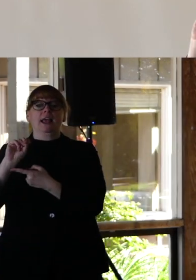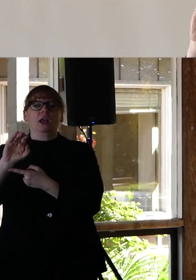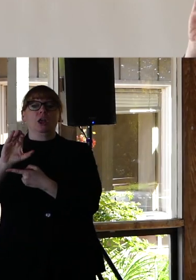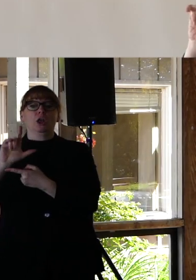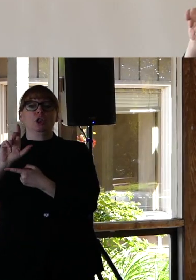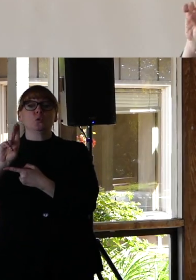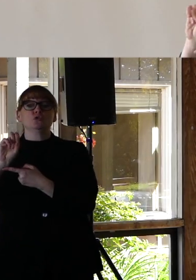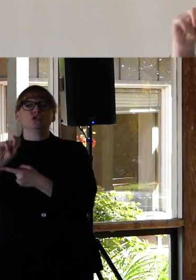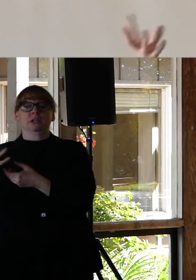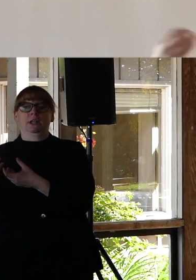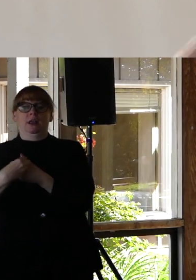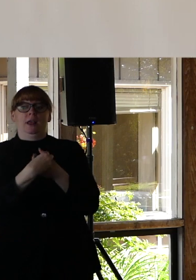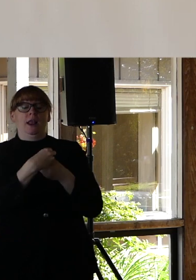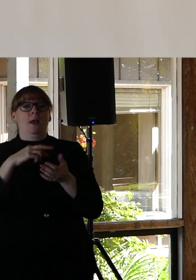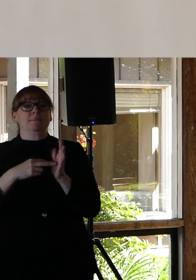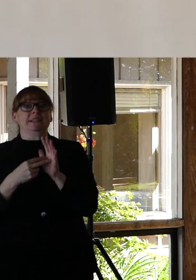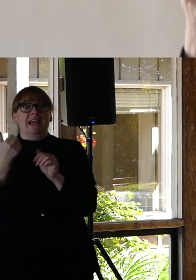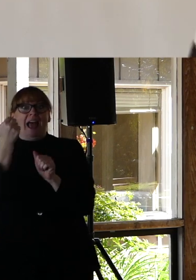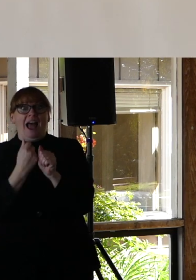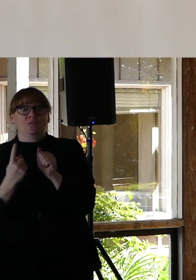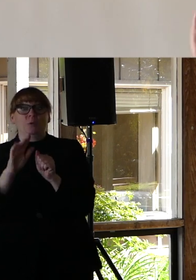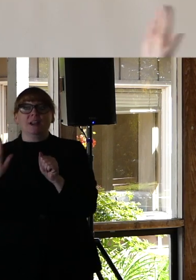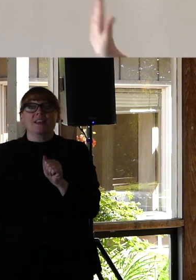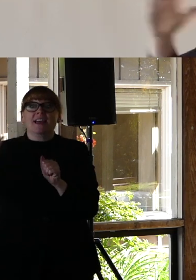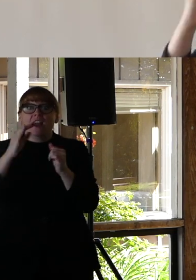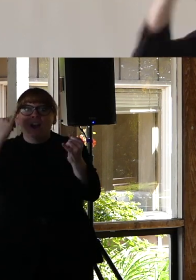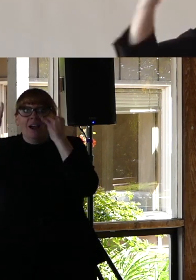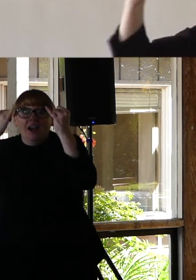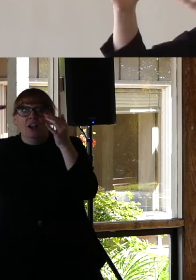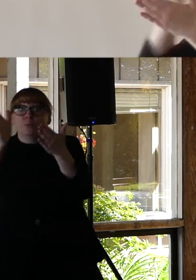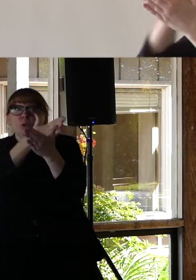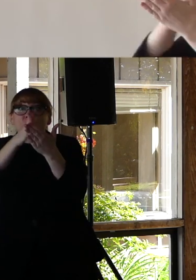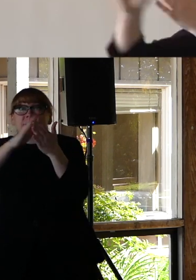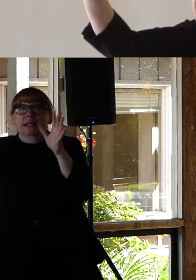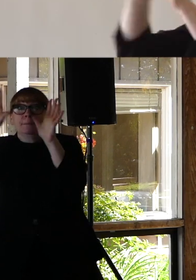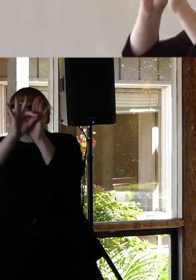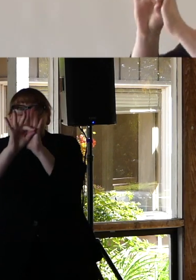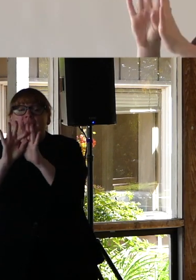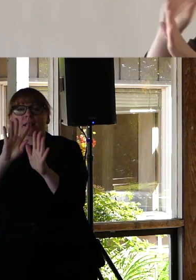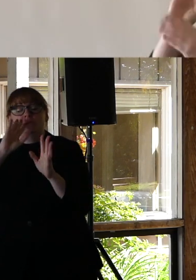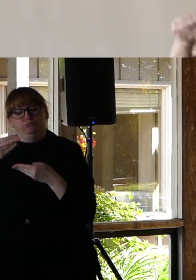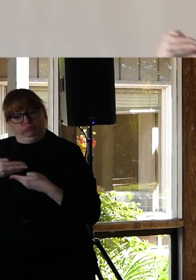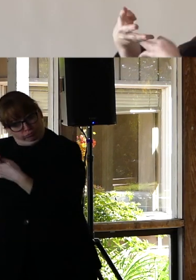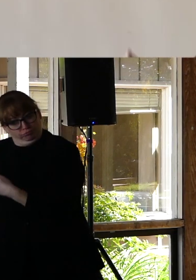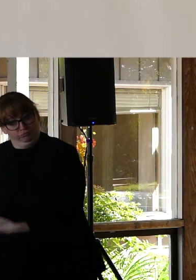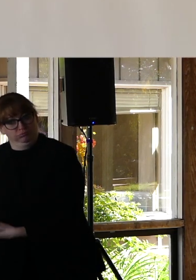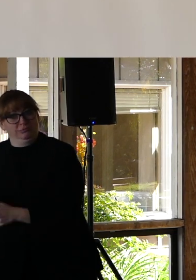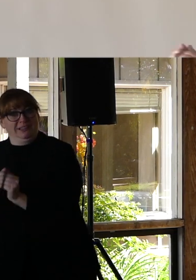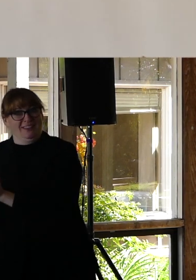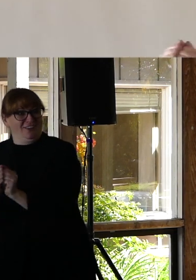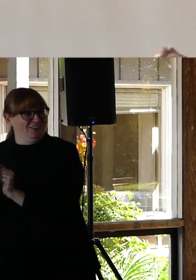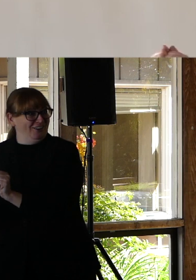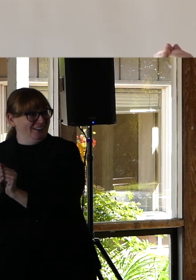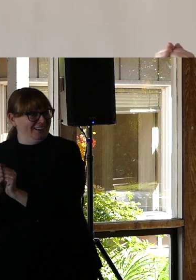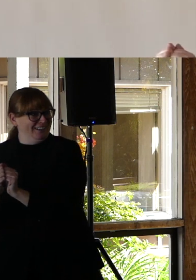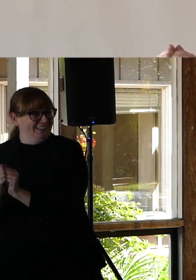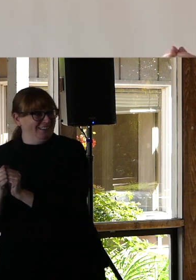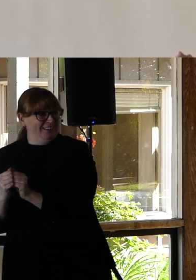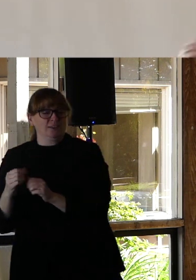add to the playlist. So I leave you with this. A question to keep in the